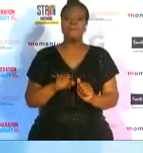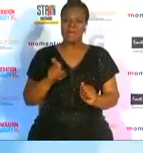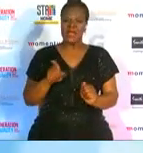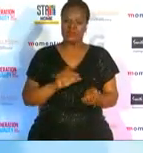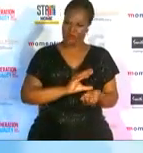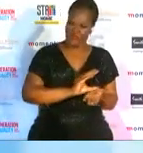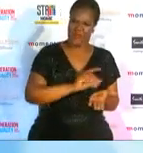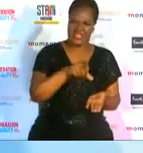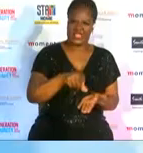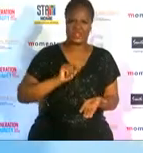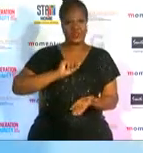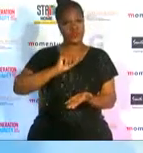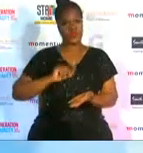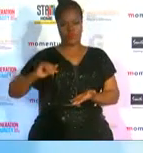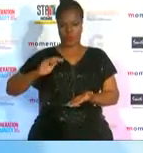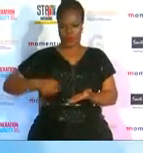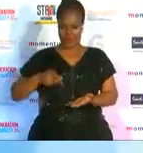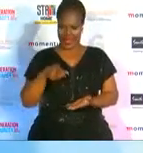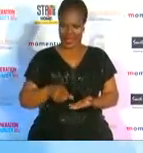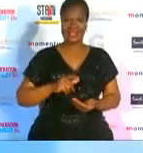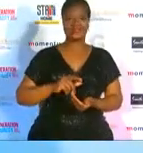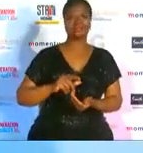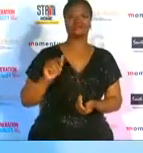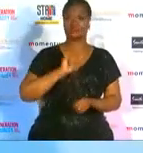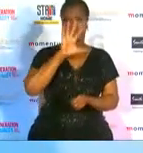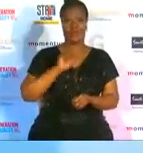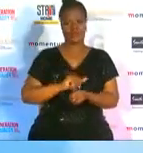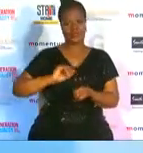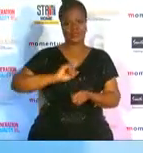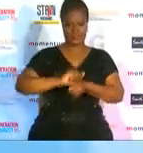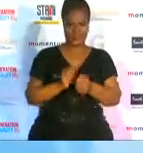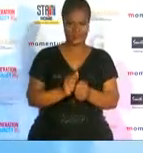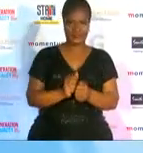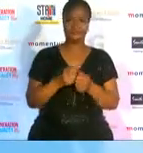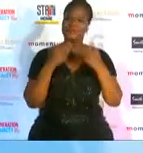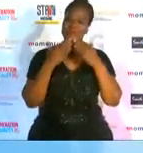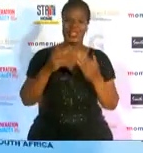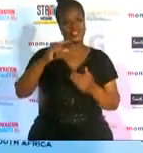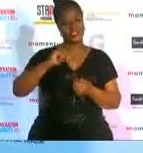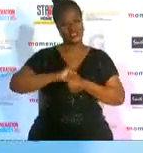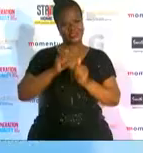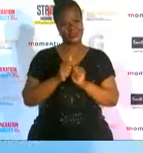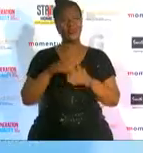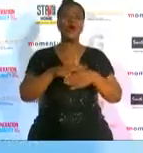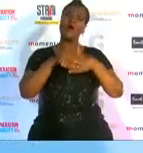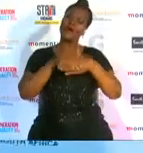in south africa in sport so thank you to g sport and to momentum this is an awesome event congratulations thank you so much let's